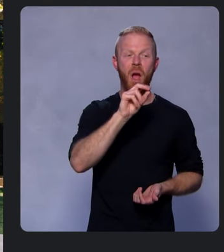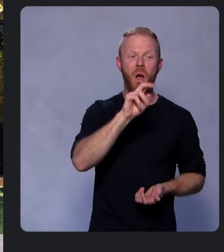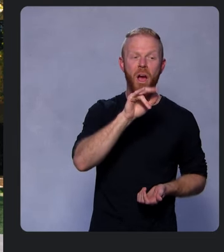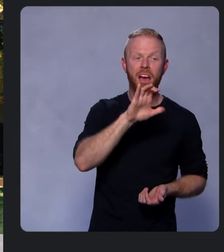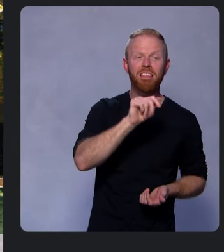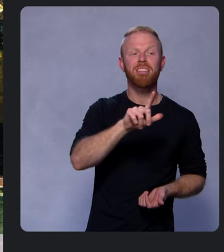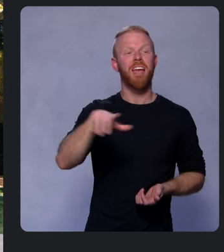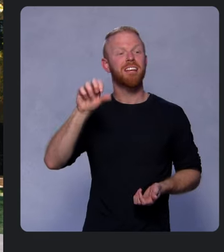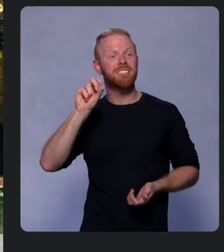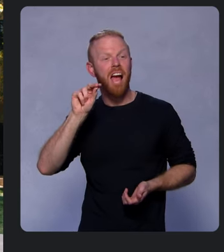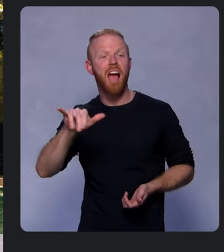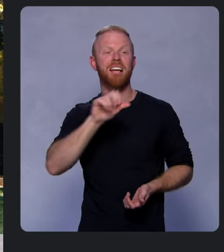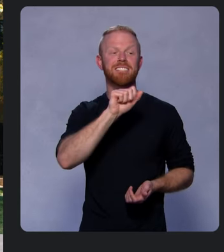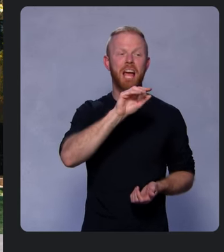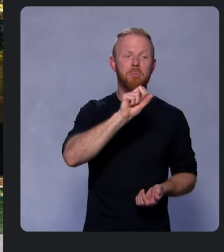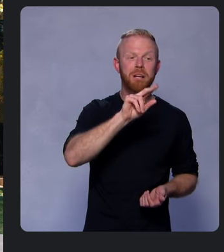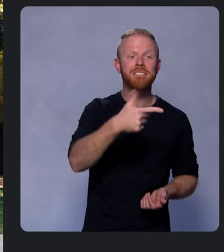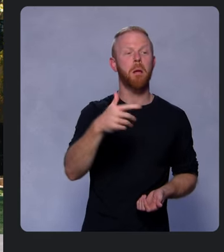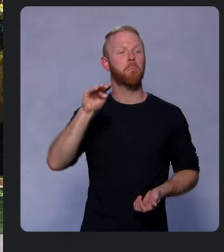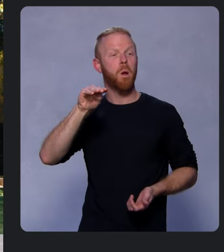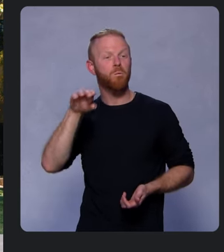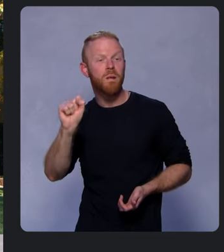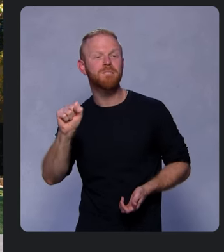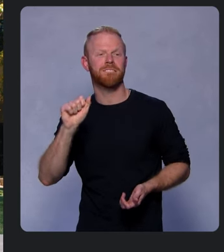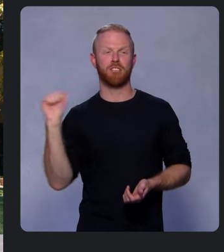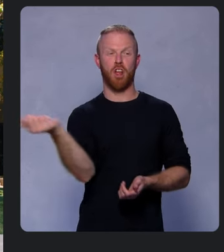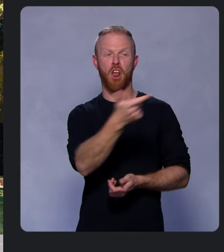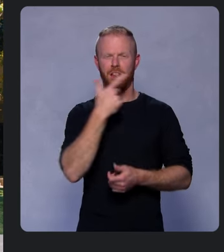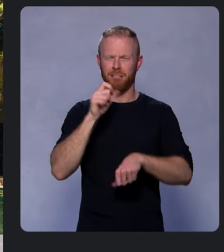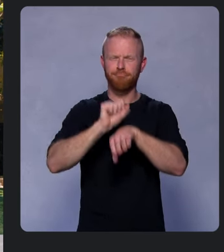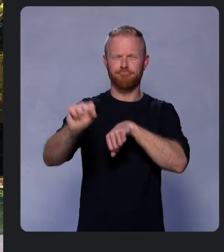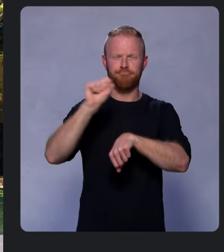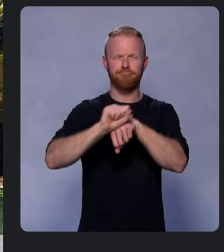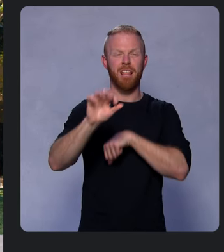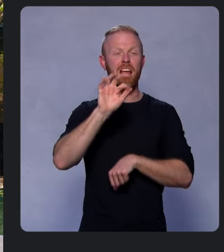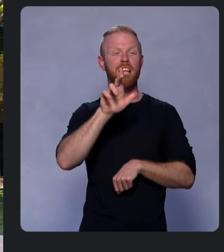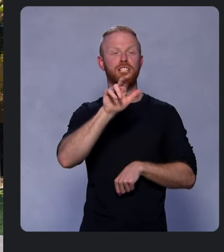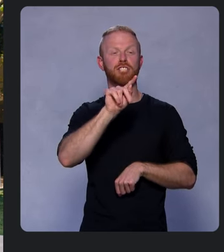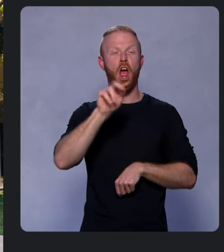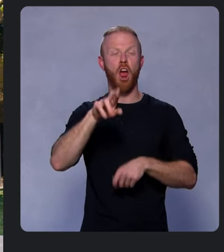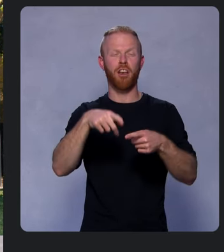Samsung, and Microsoft Surface team are all working to bring Flutter to even more